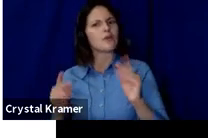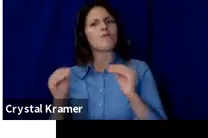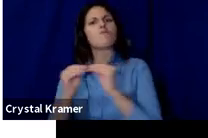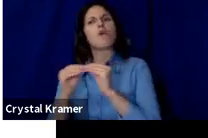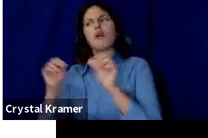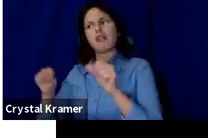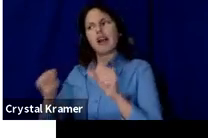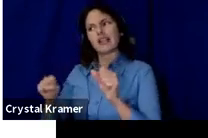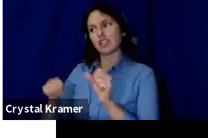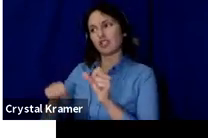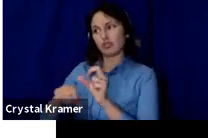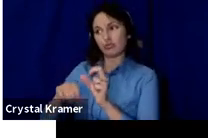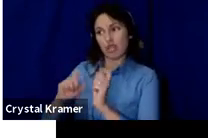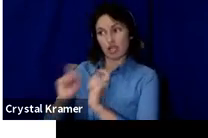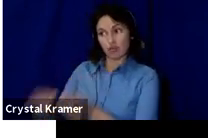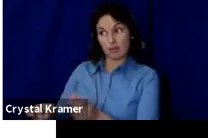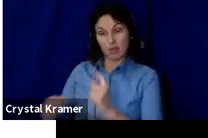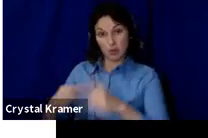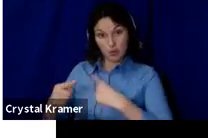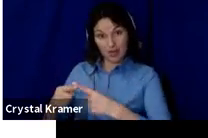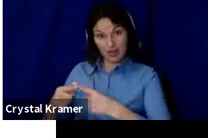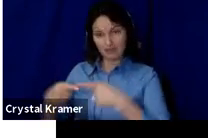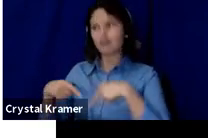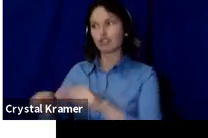a work week.